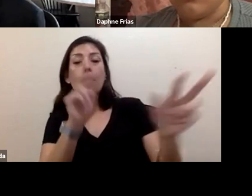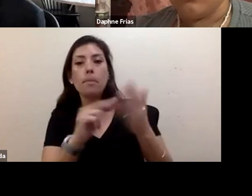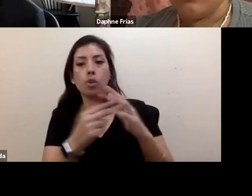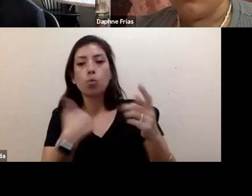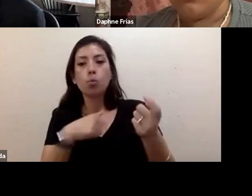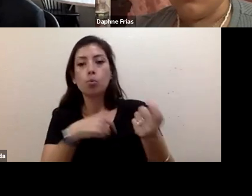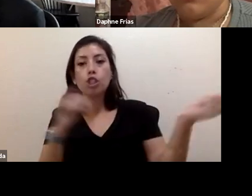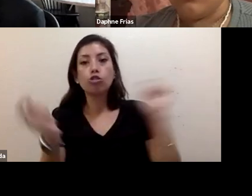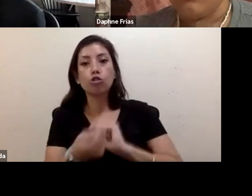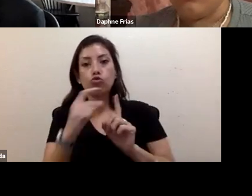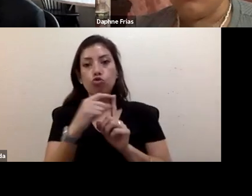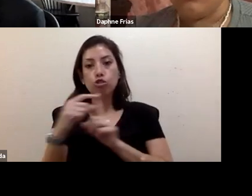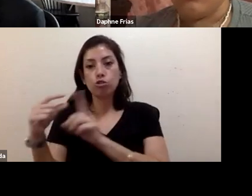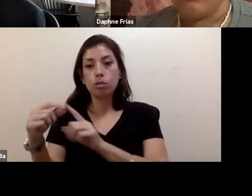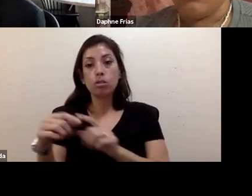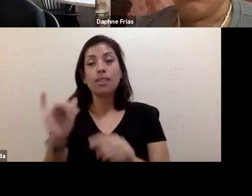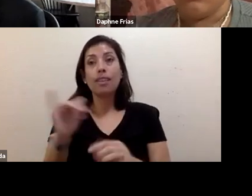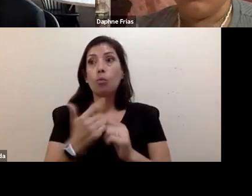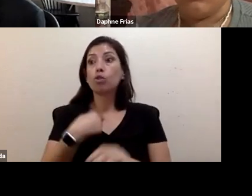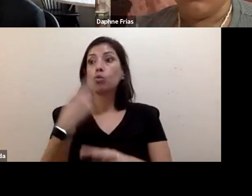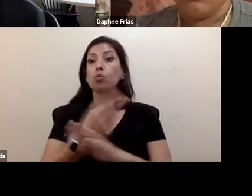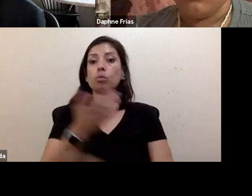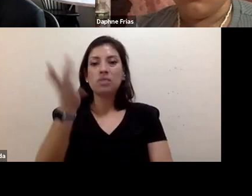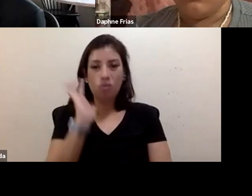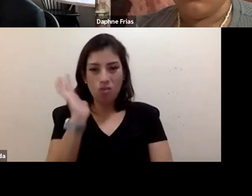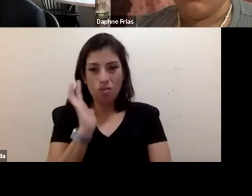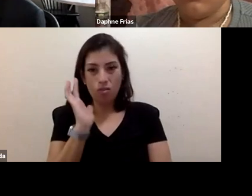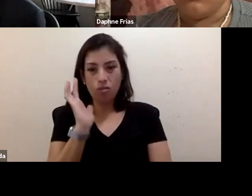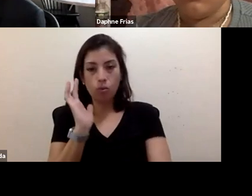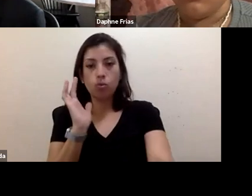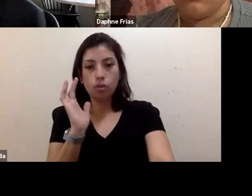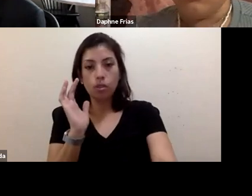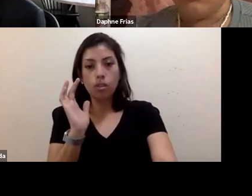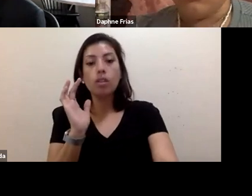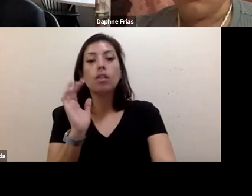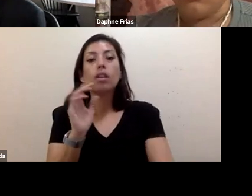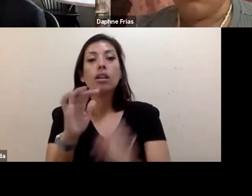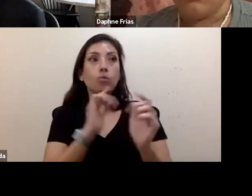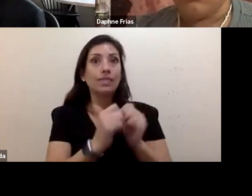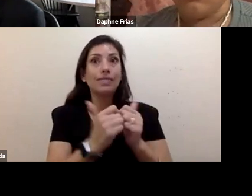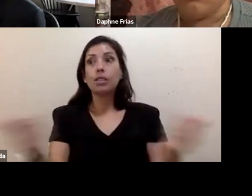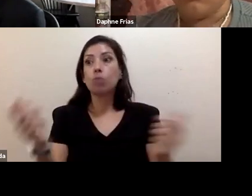that maybe we've used in the past to separate and other people, because those boundaries are going to start getting